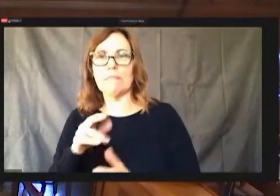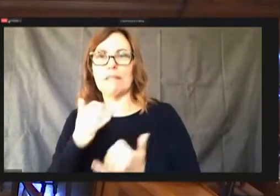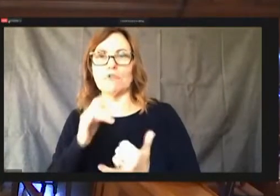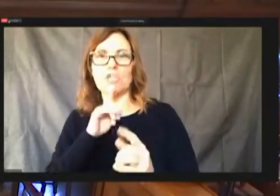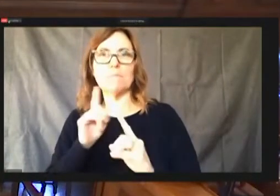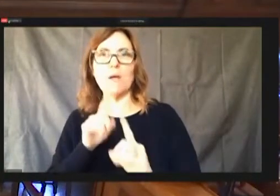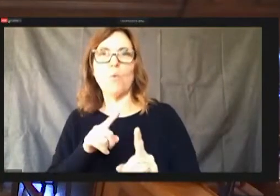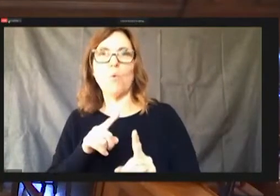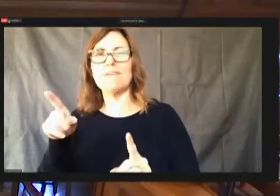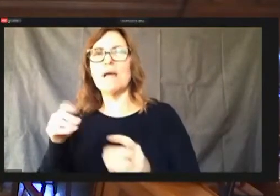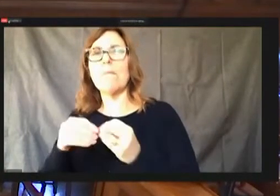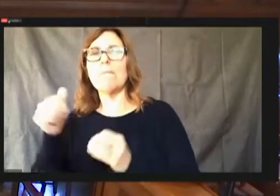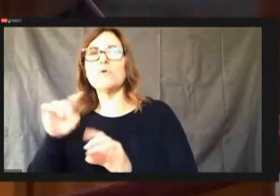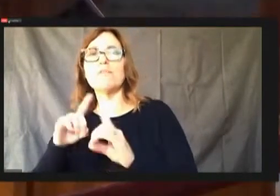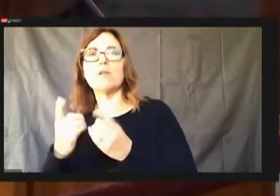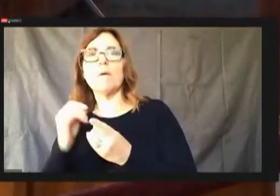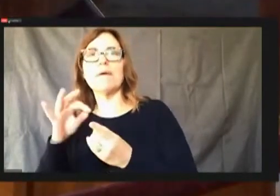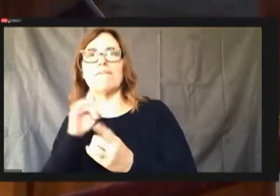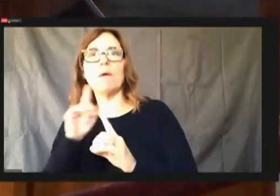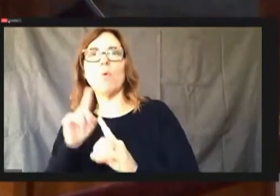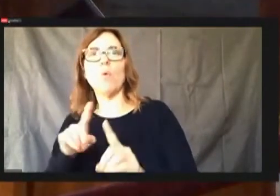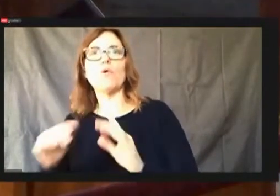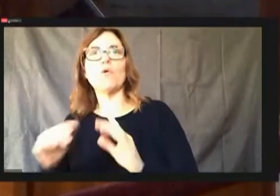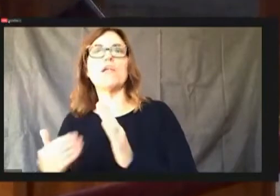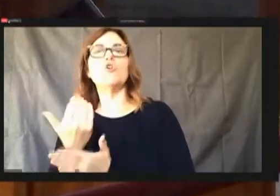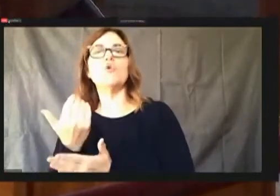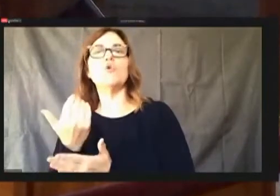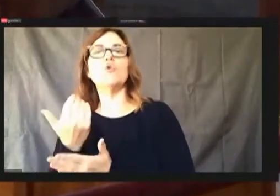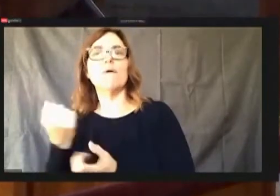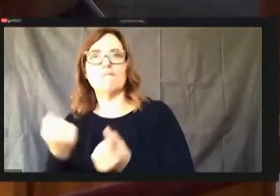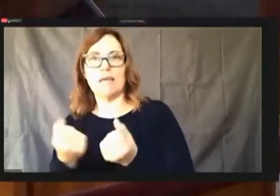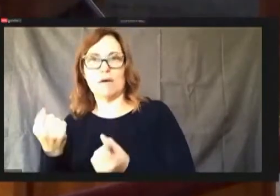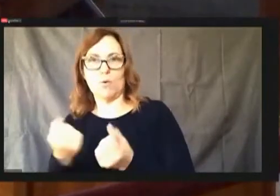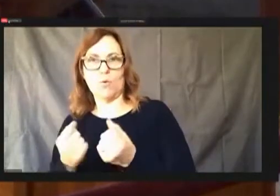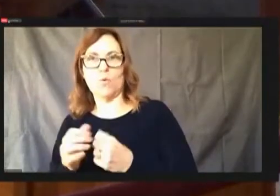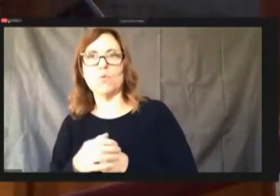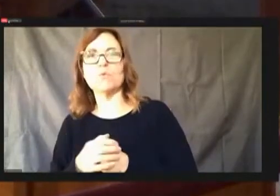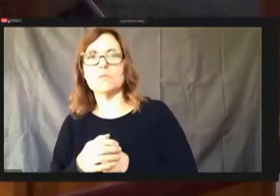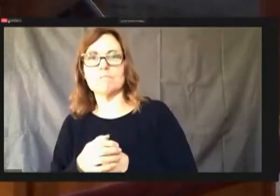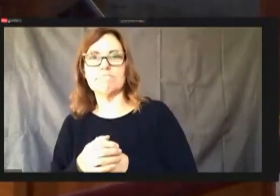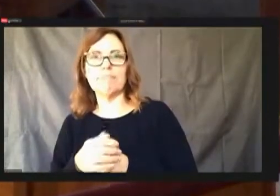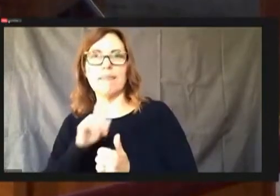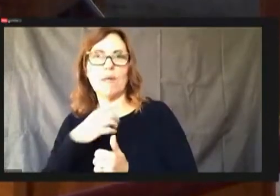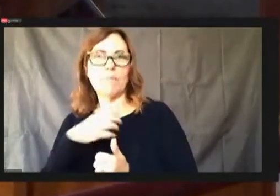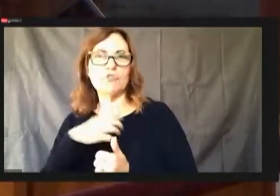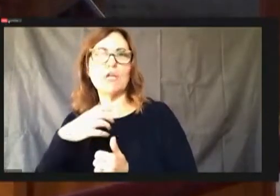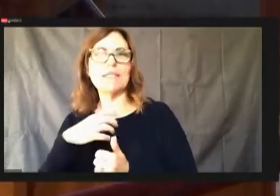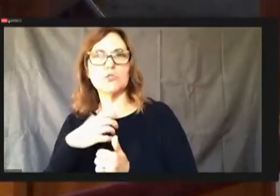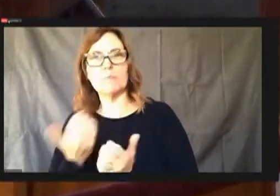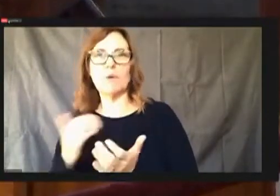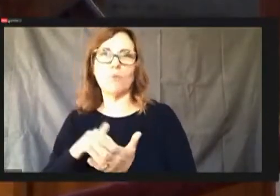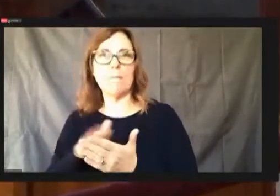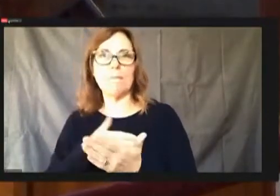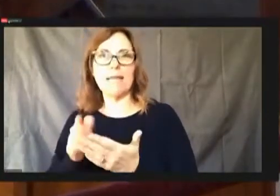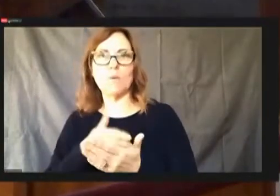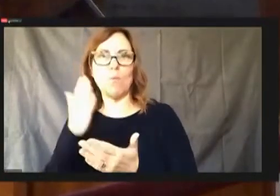brand new vehicles objected to them, being repainted, because they're brand new member